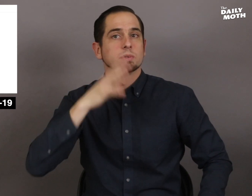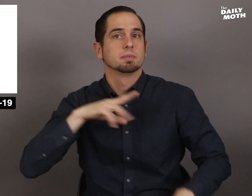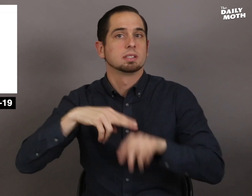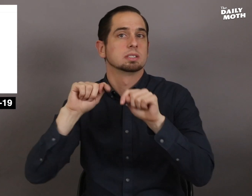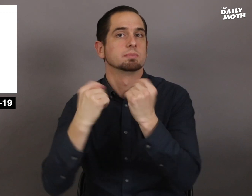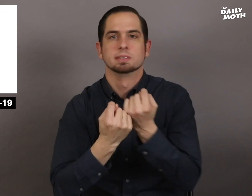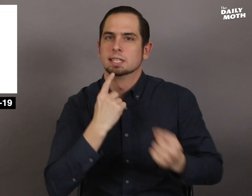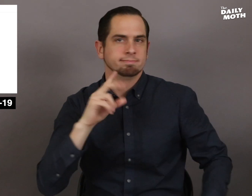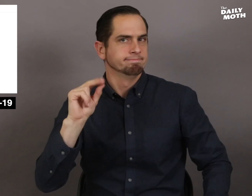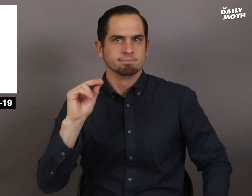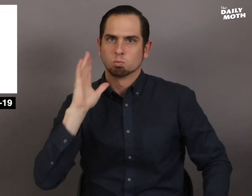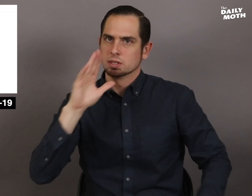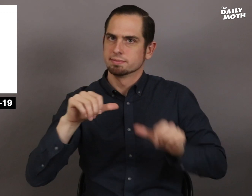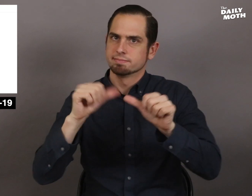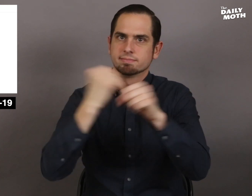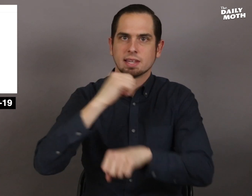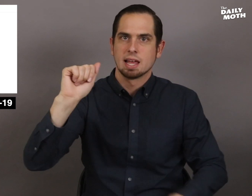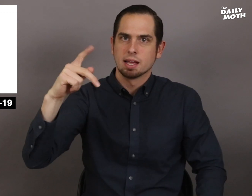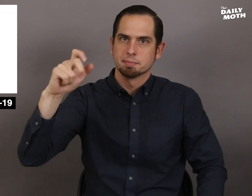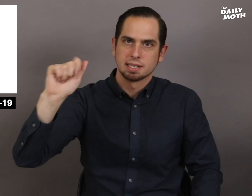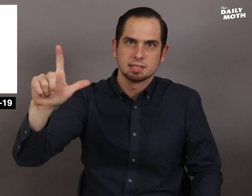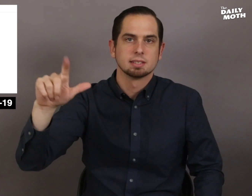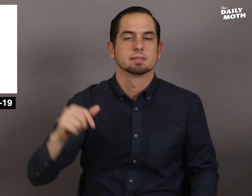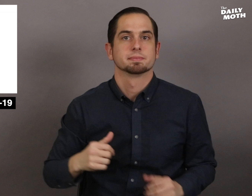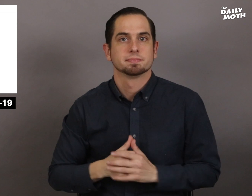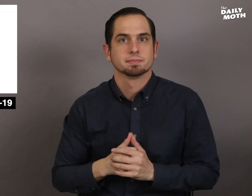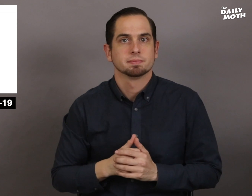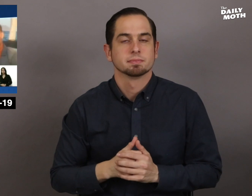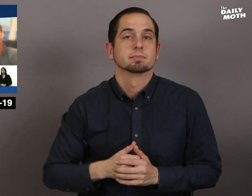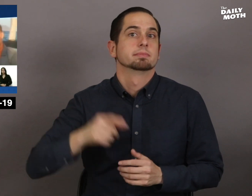The USWNT said they would appeal.